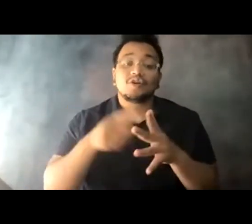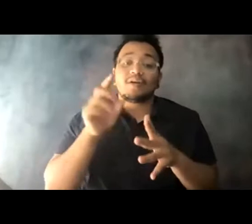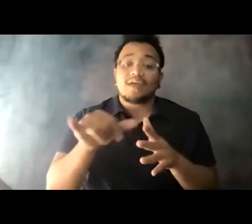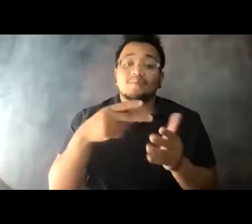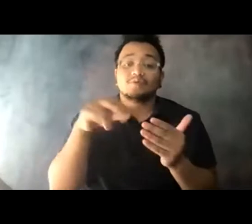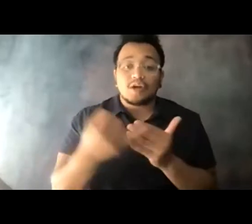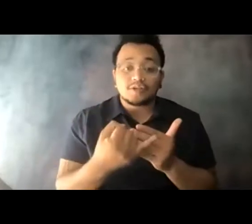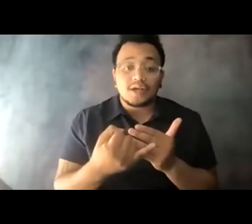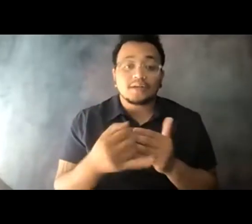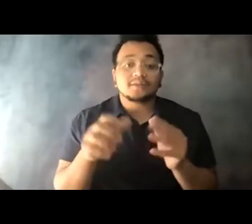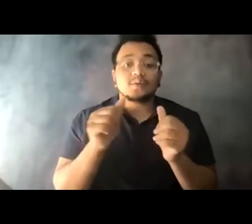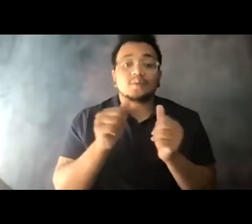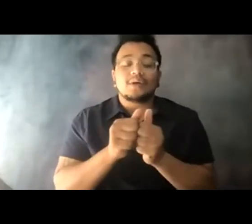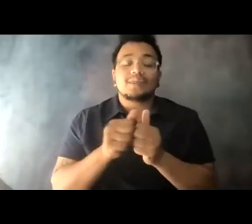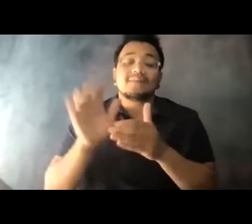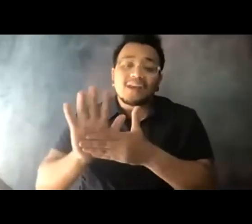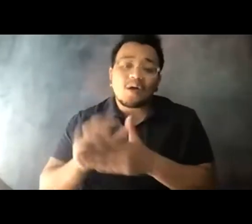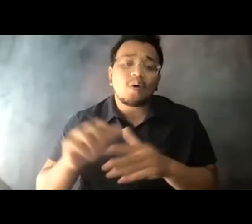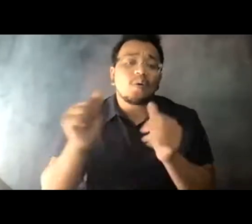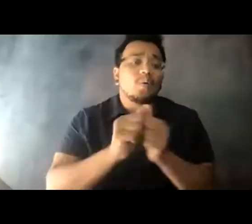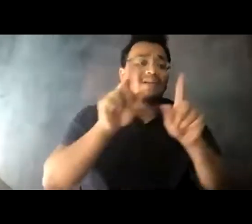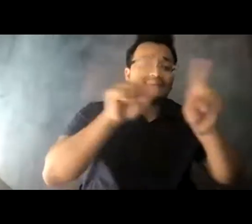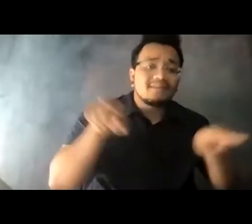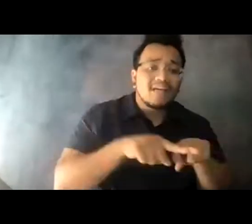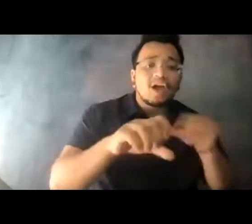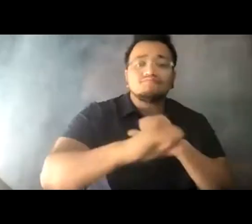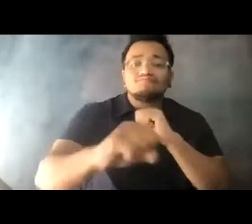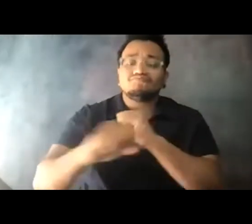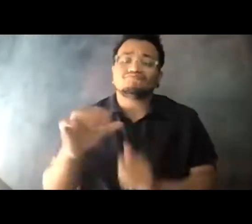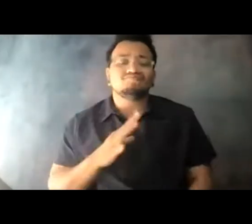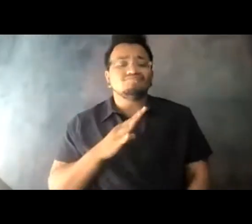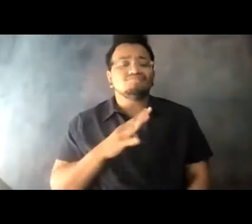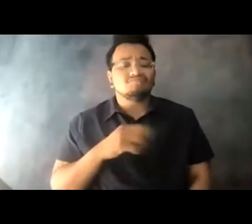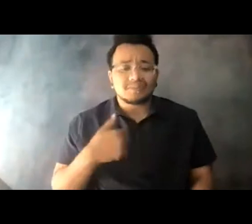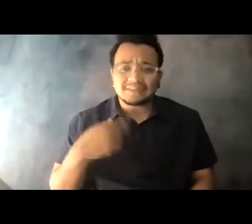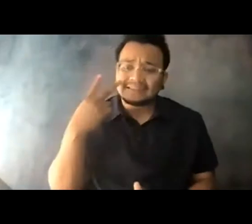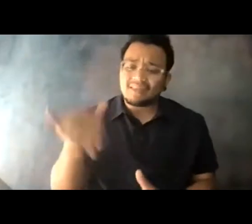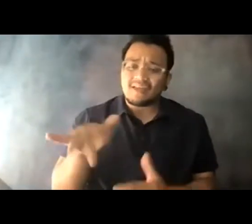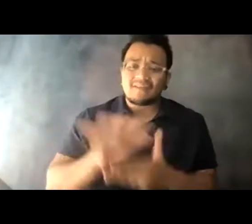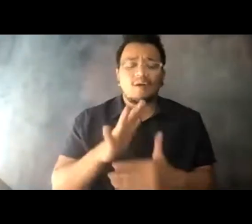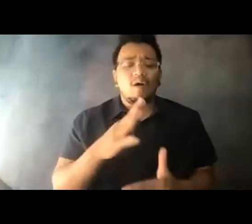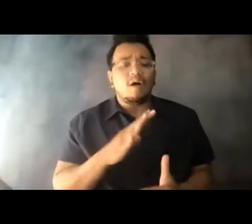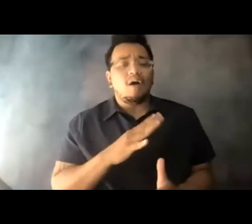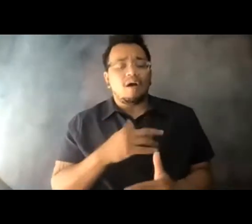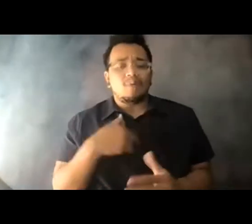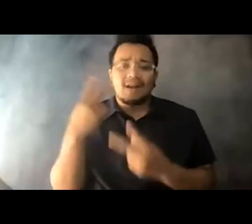a video, and seeing them reminds me of all the places 14:09:59 I would want to visit the next time I'm in San Diego.